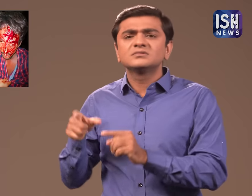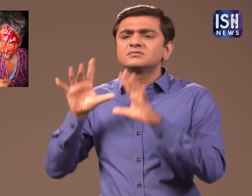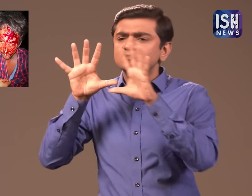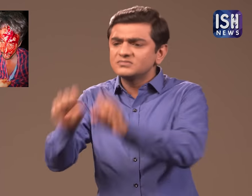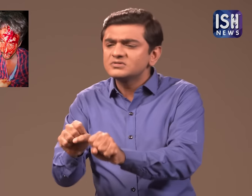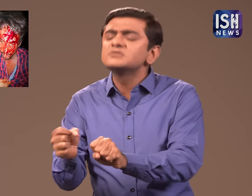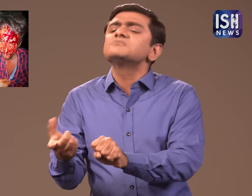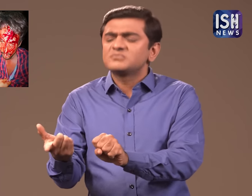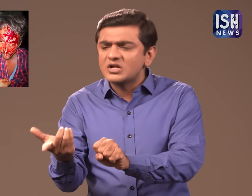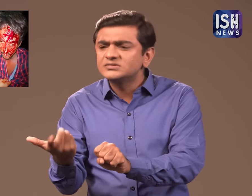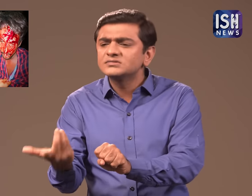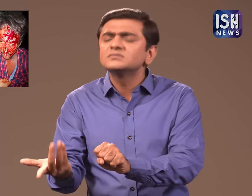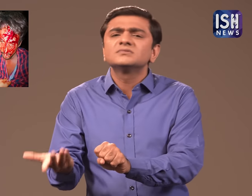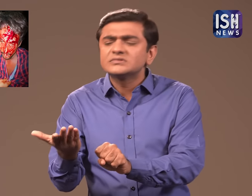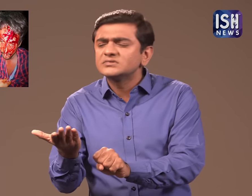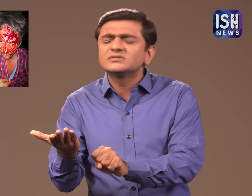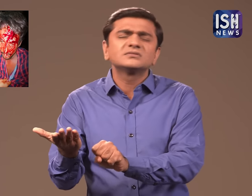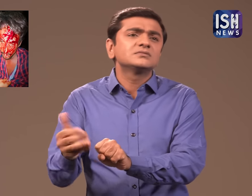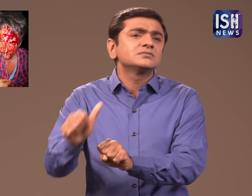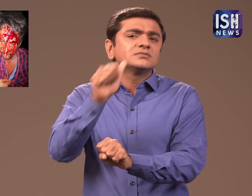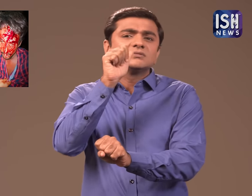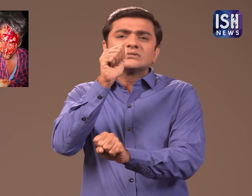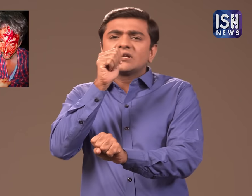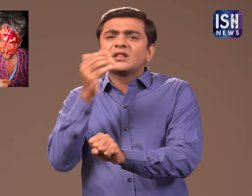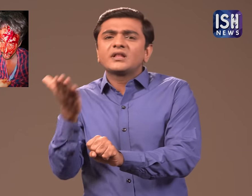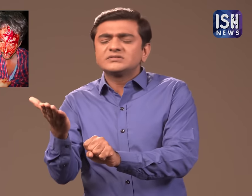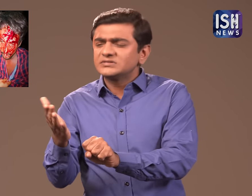questioned the man. The man was extremely drunk.